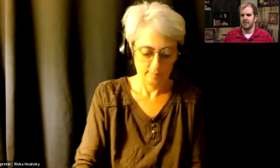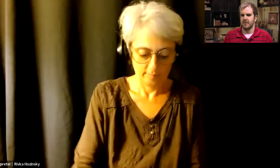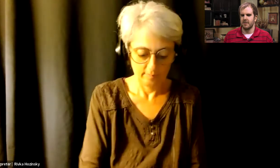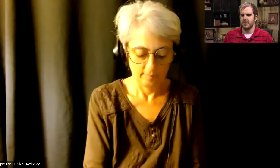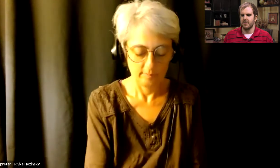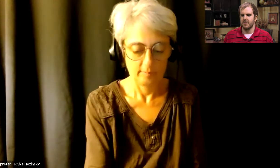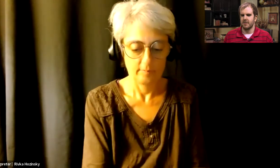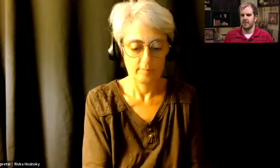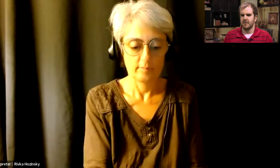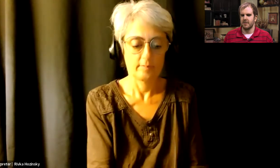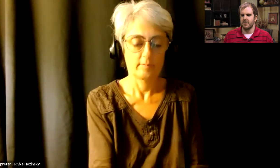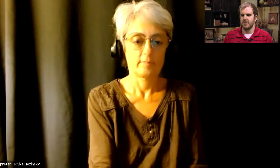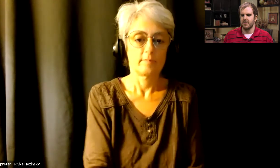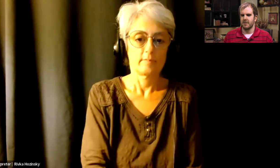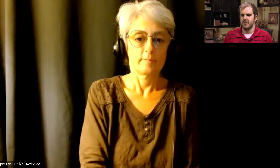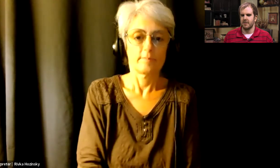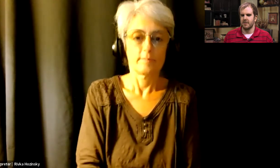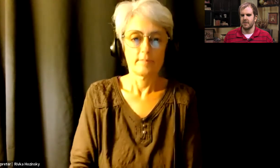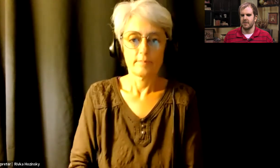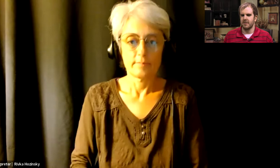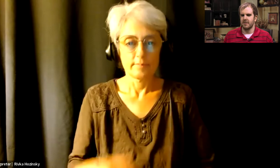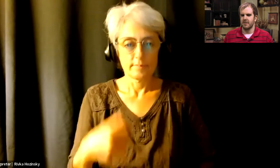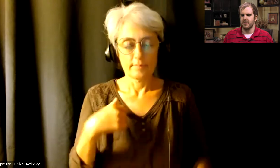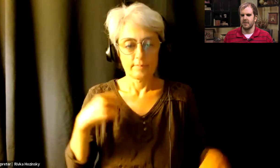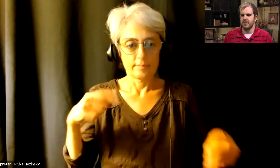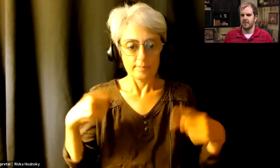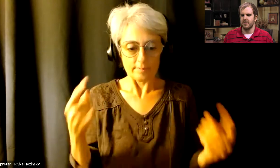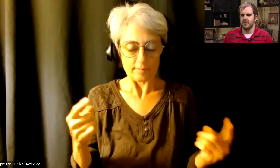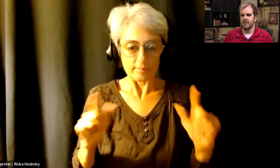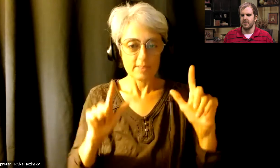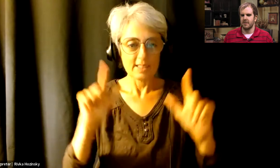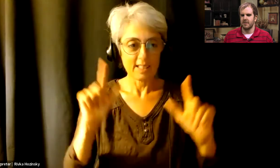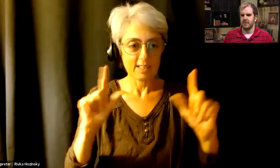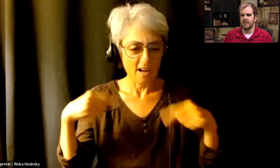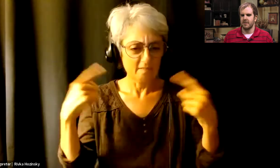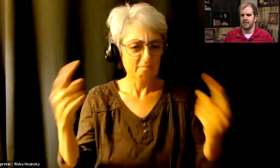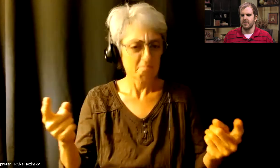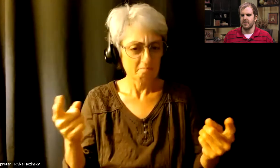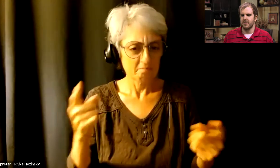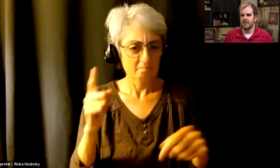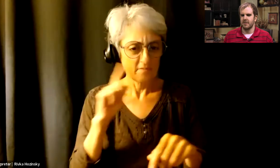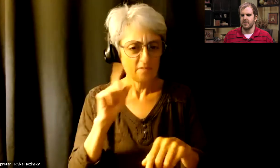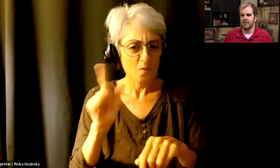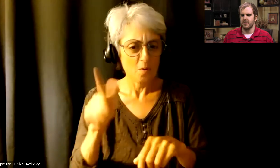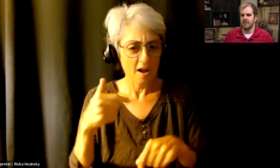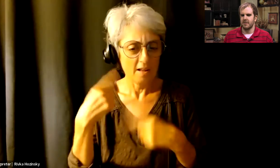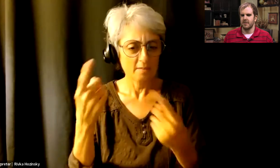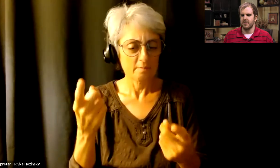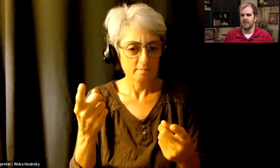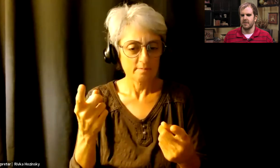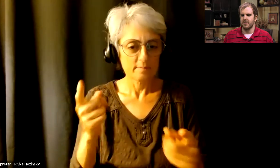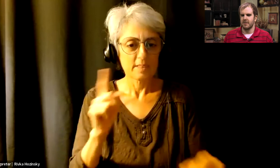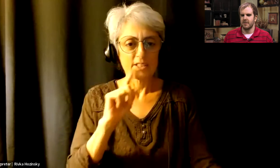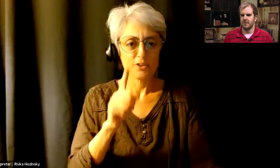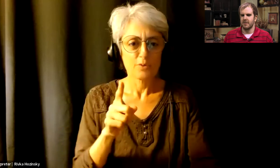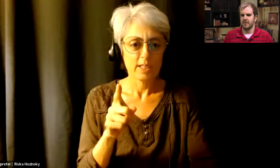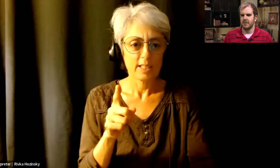Te Rina: Um I've been doing TikToks for a while now. And it's really um it's really fun.